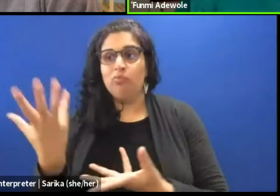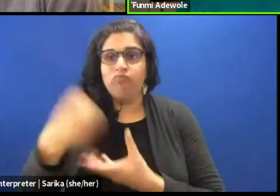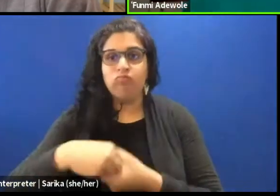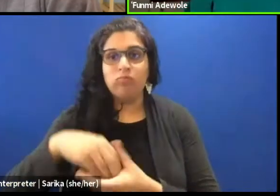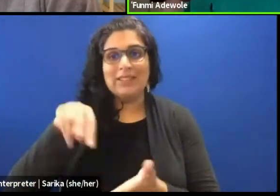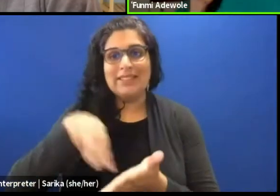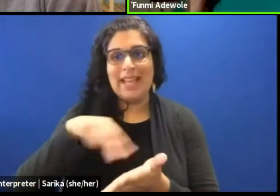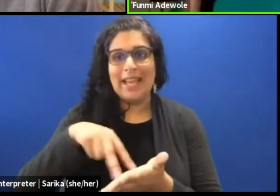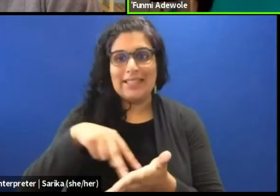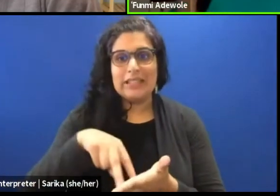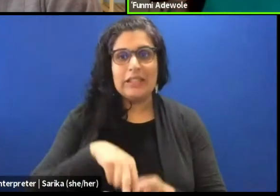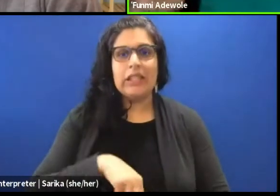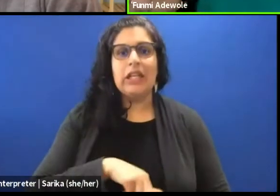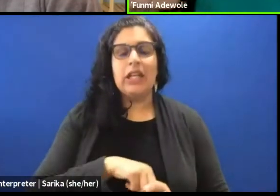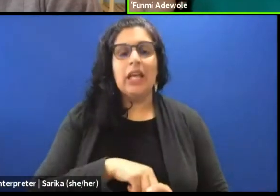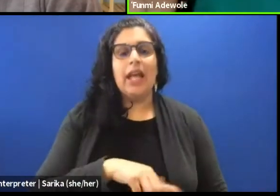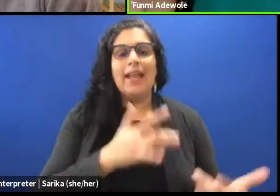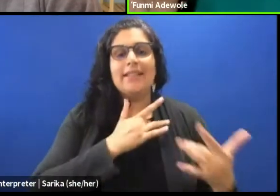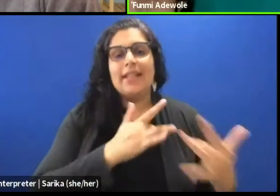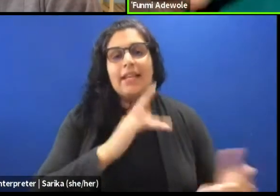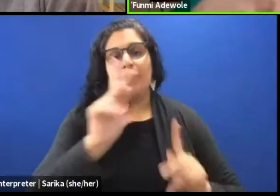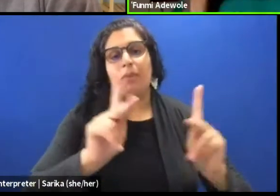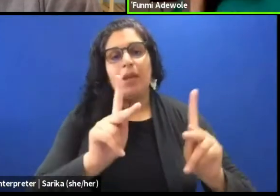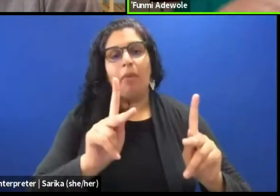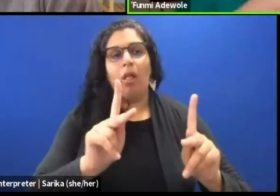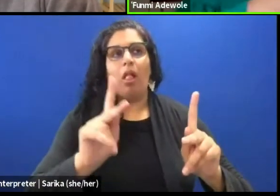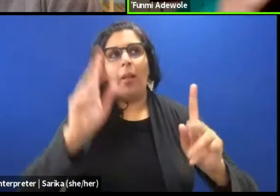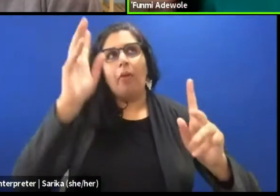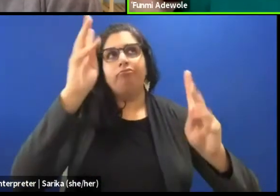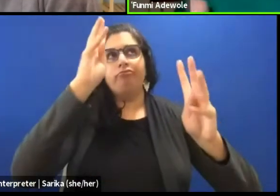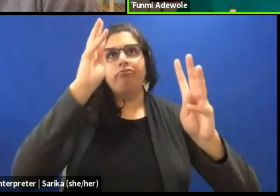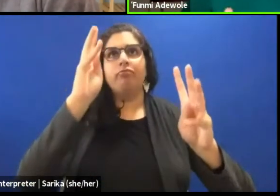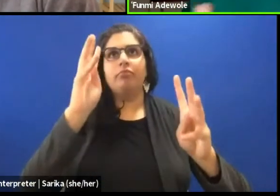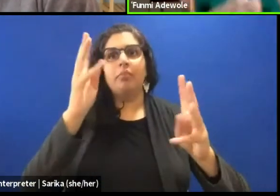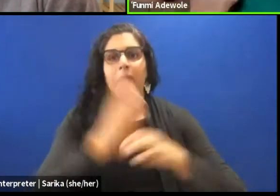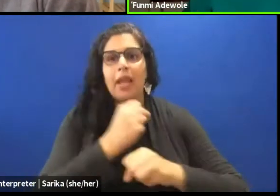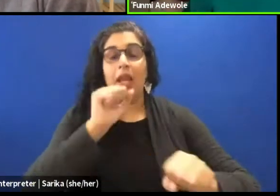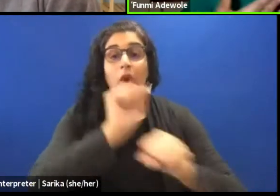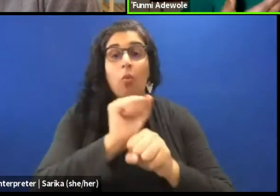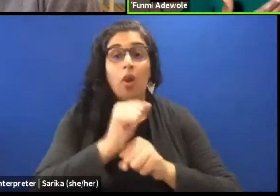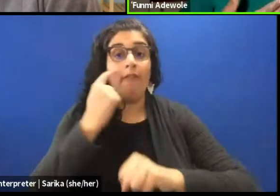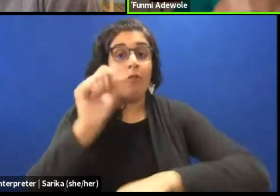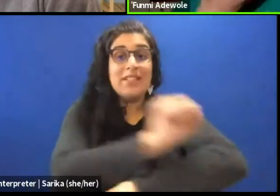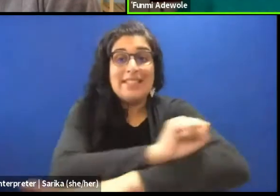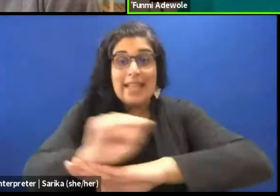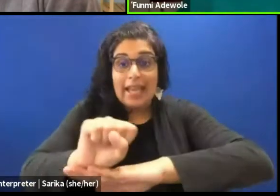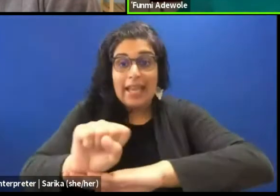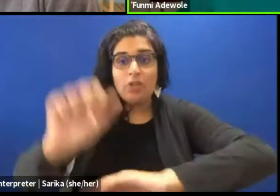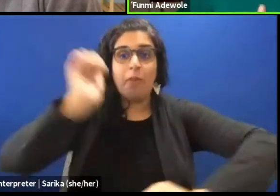and there's usually people creating work from stage or staging performance even if it's not on stage. So I'm coming from there.